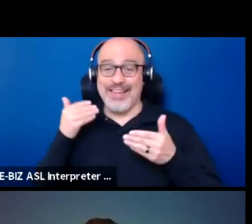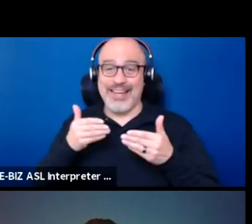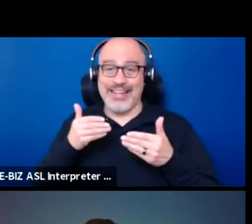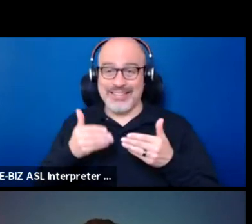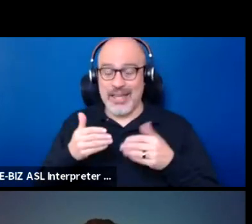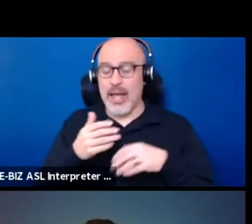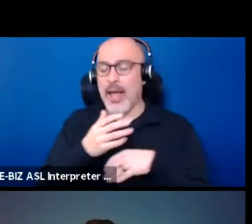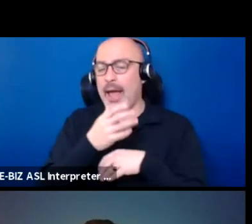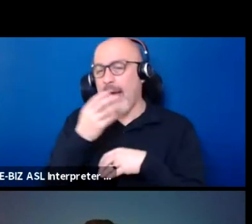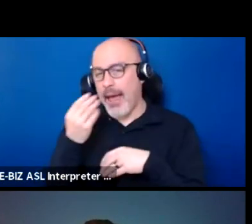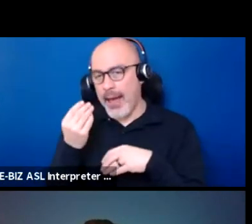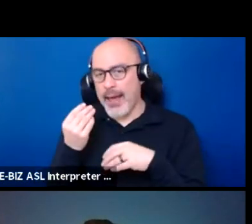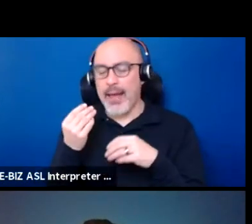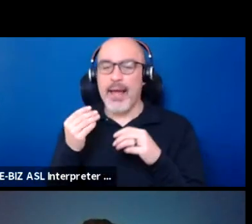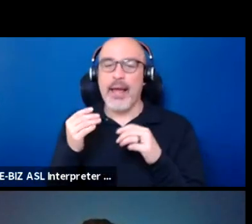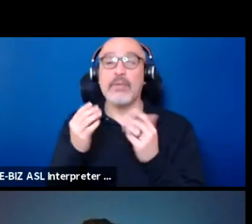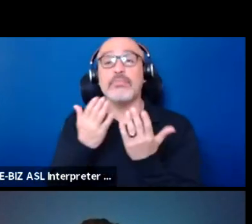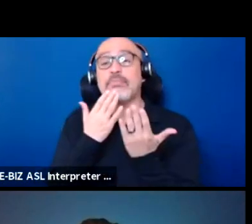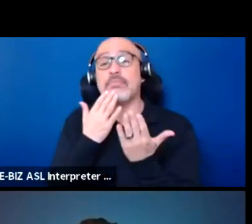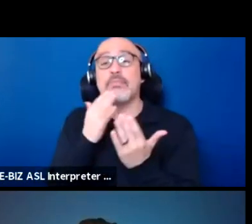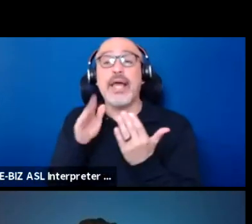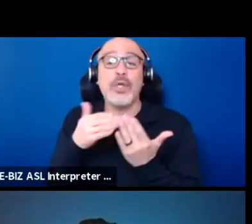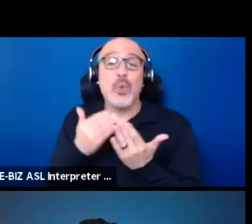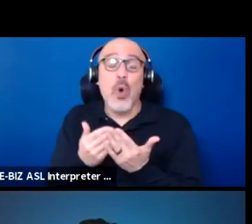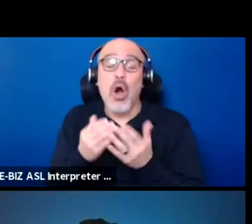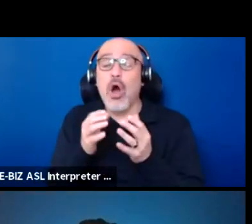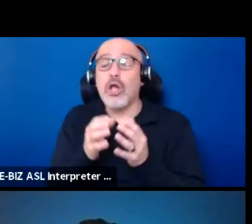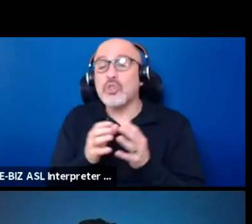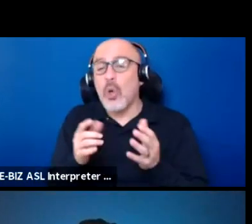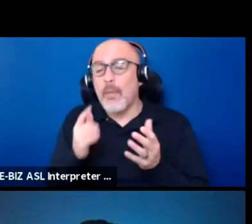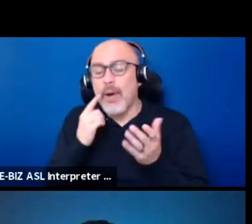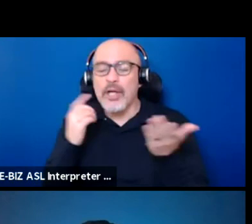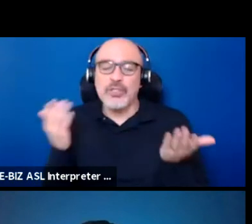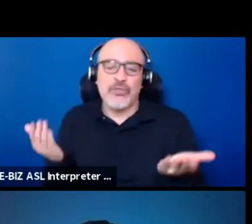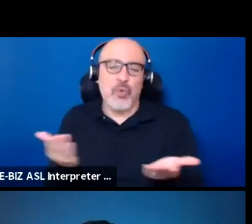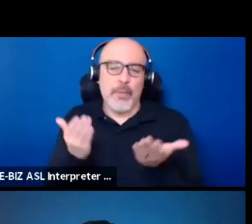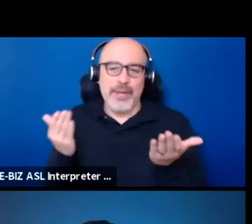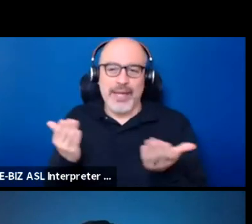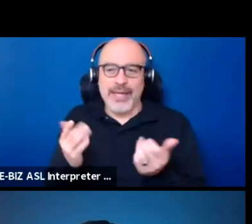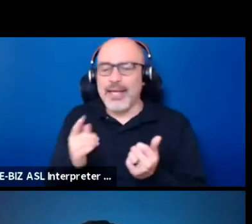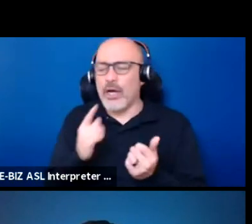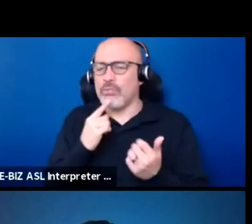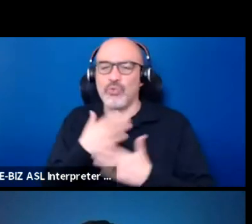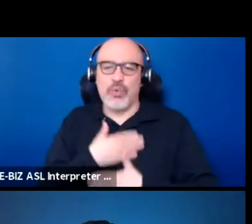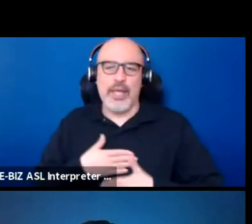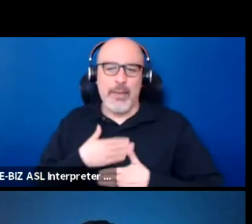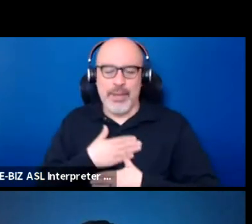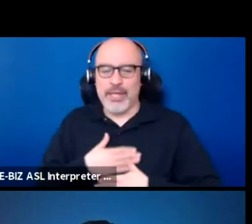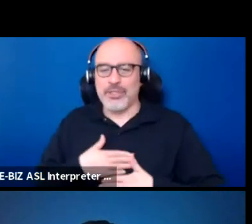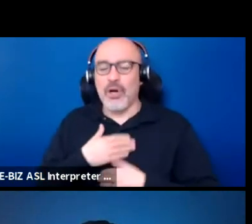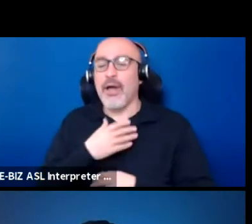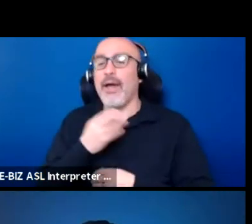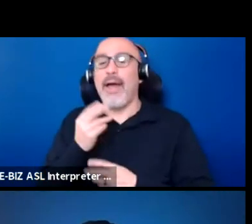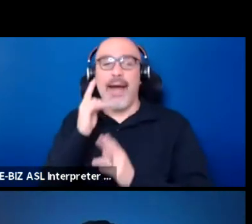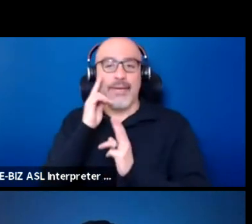and thank you all so, so much for being here. It's really a pleasure and an honor and I'm humbled